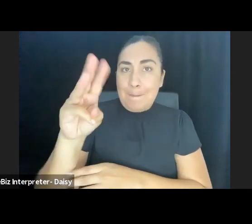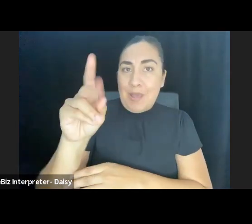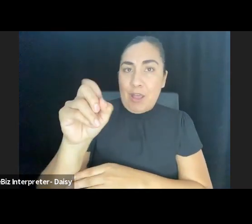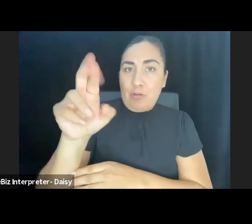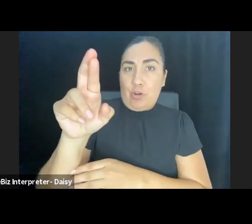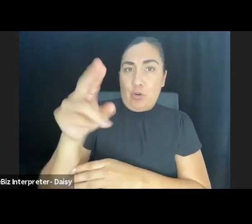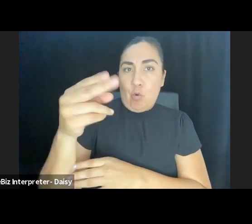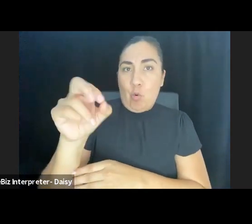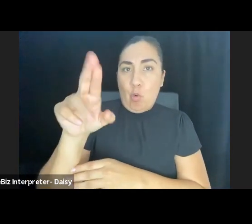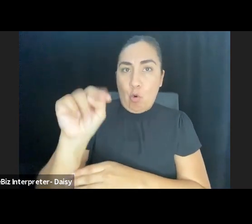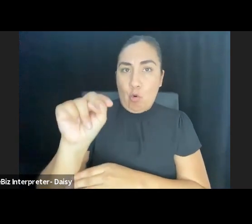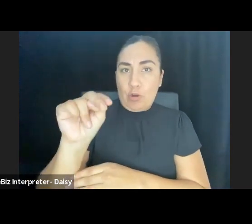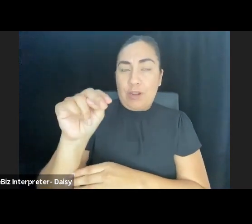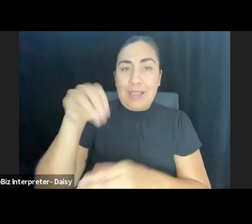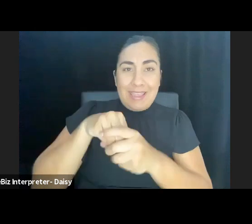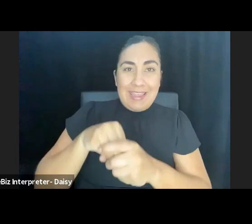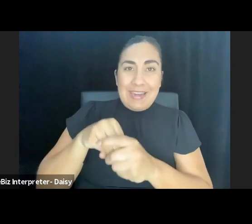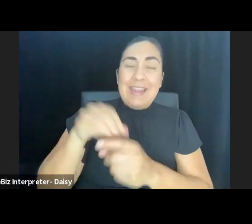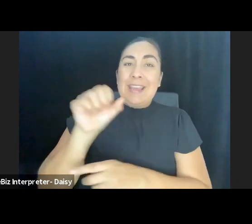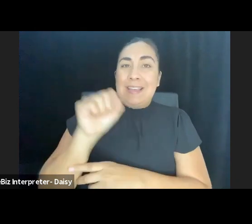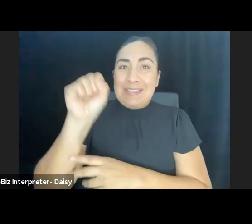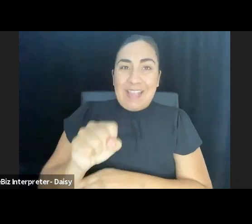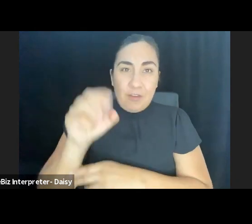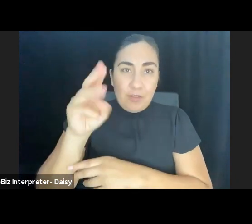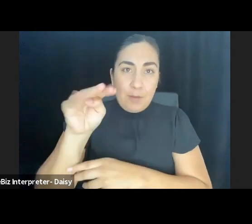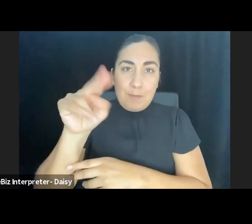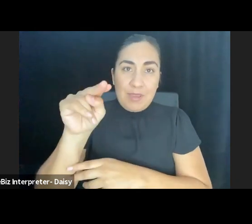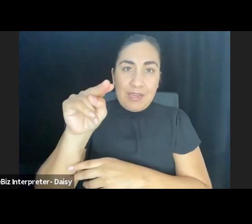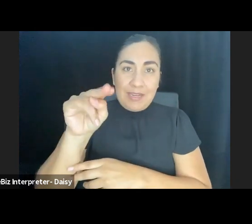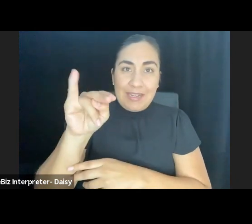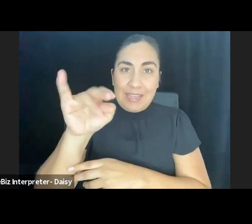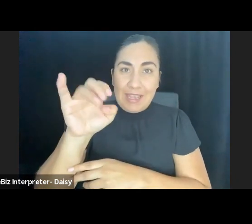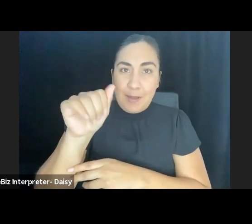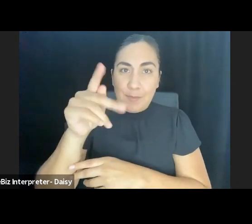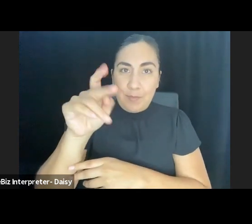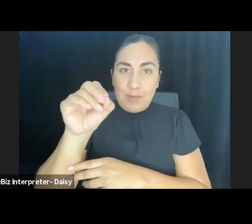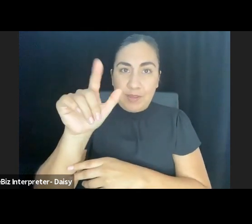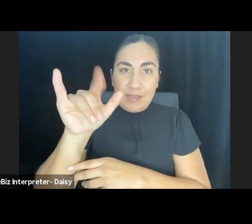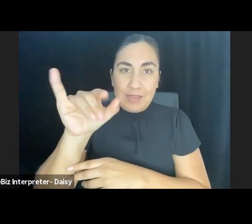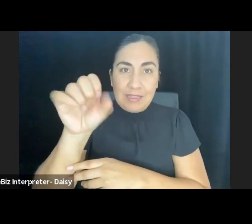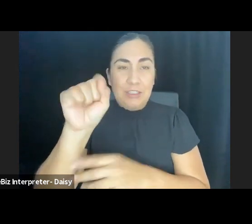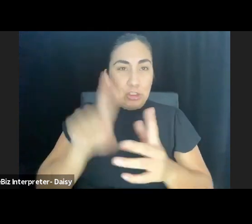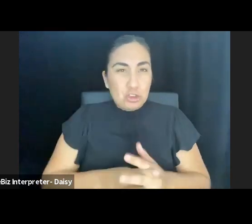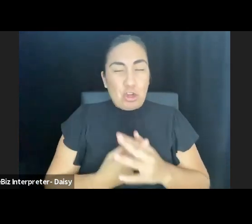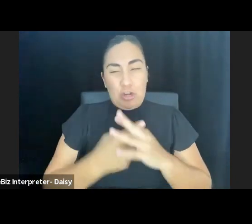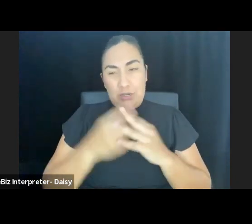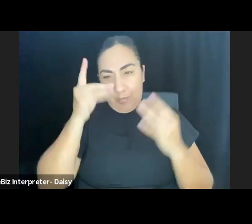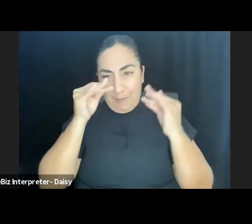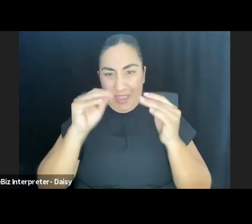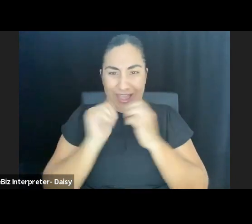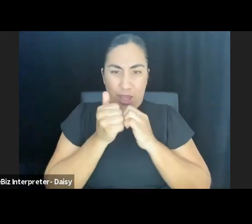I began to think about how I could speak to the value of creating culturally relevant theater companies deeply rooted in the wants and needs